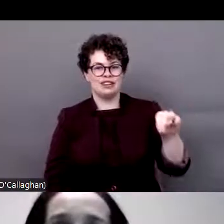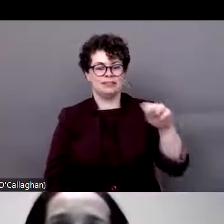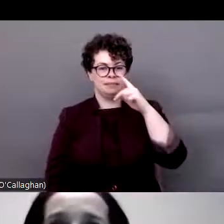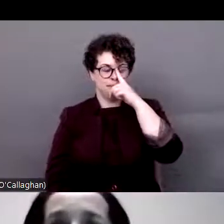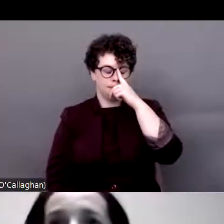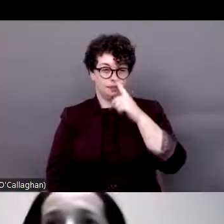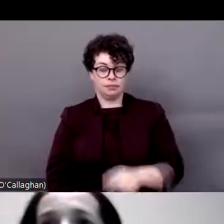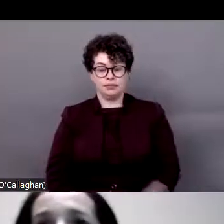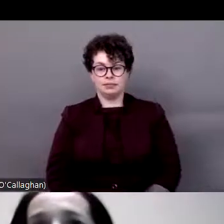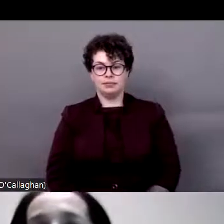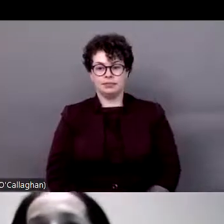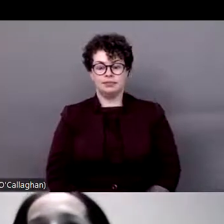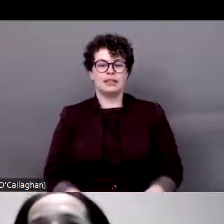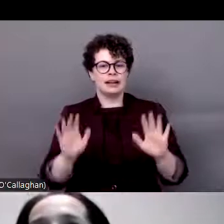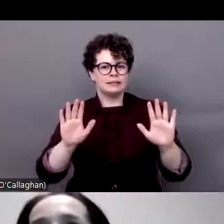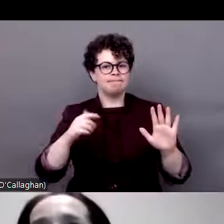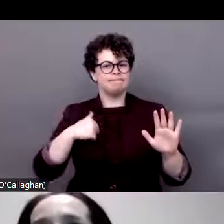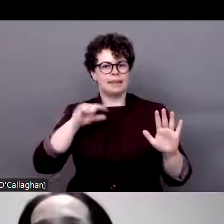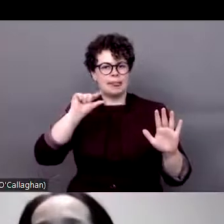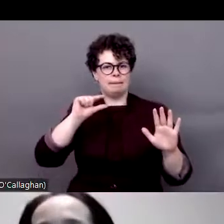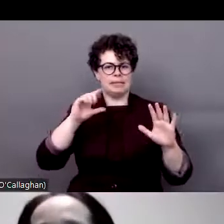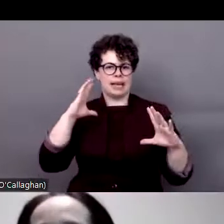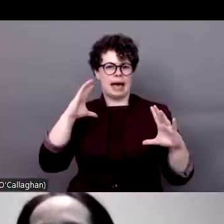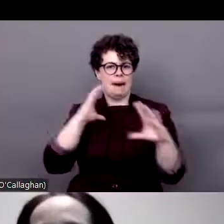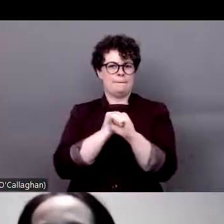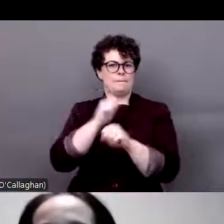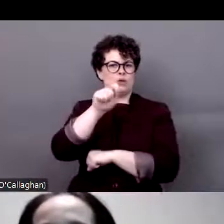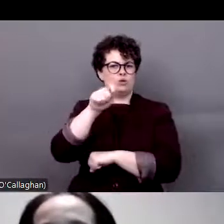much, Lauren. Just want to explain the Roma situation.